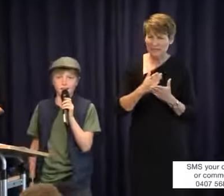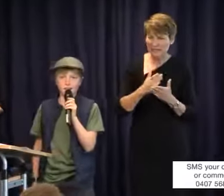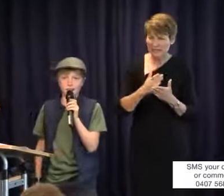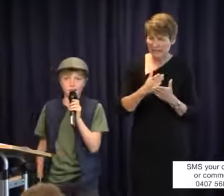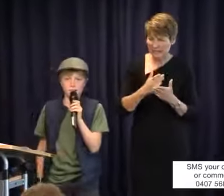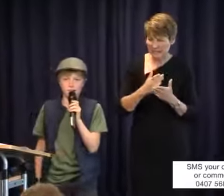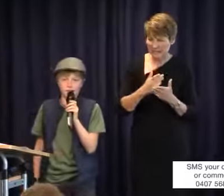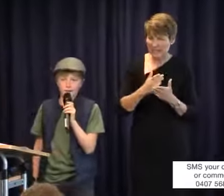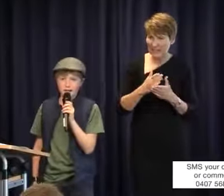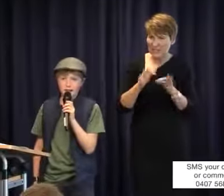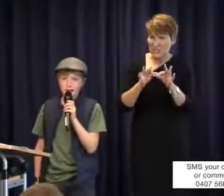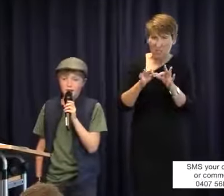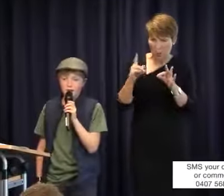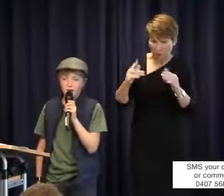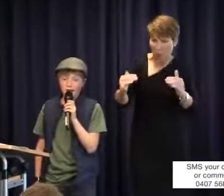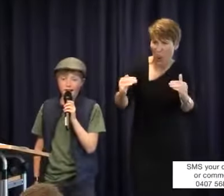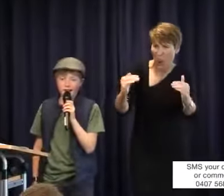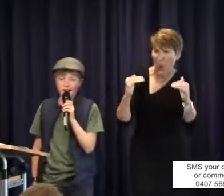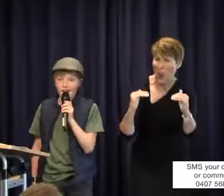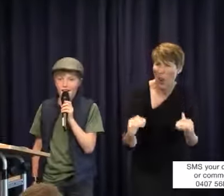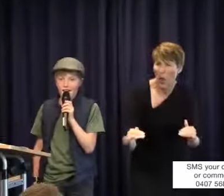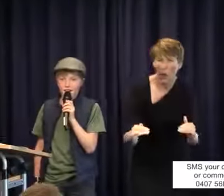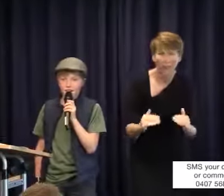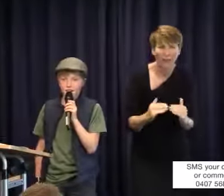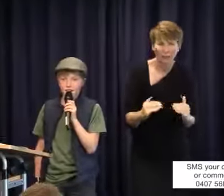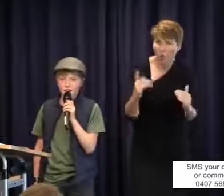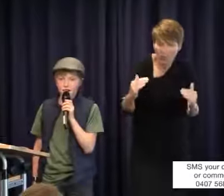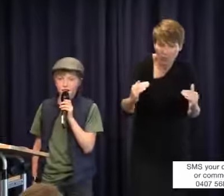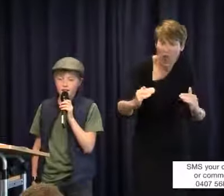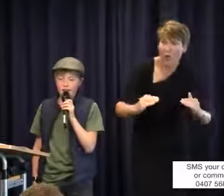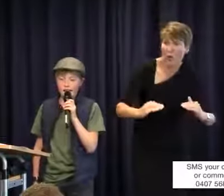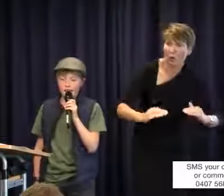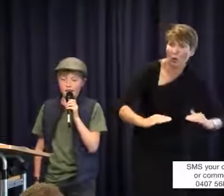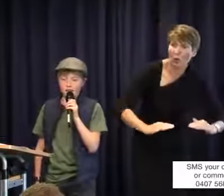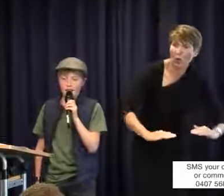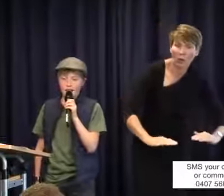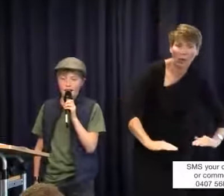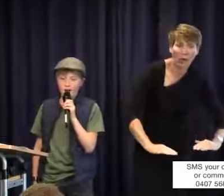an interpreter can be, or can they hire any level of interpreter and no matter how low